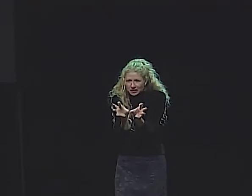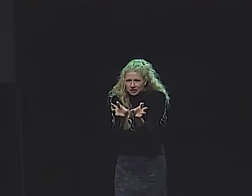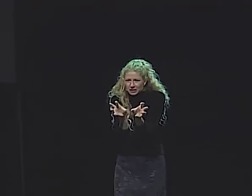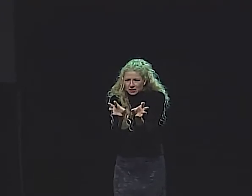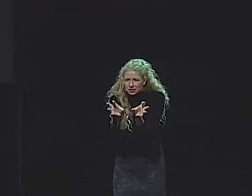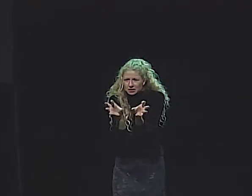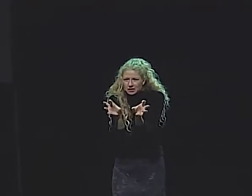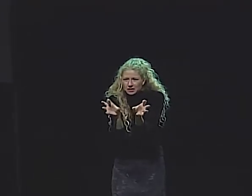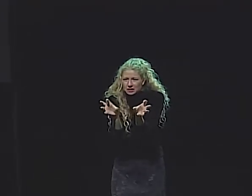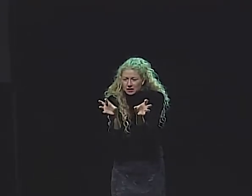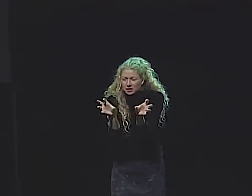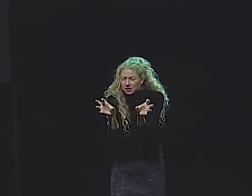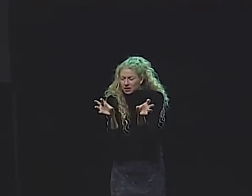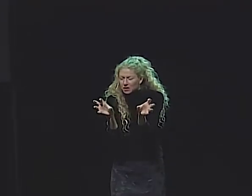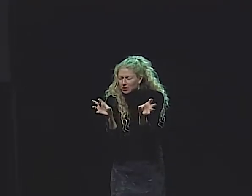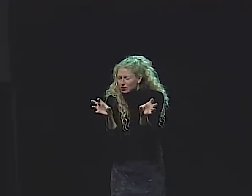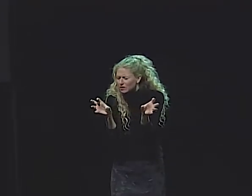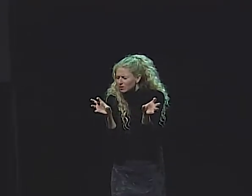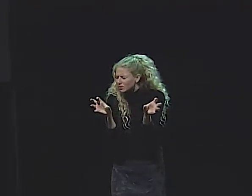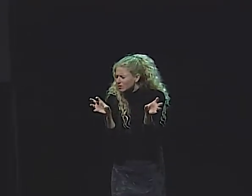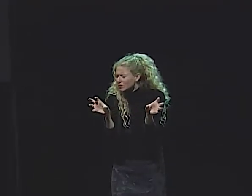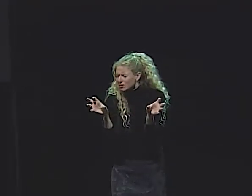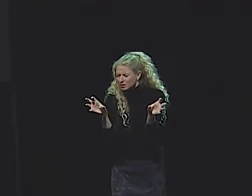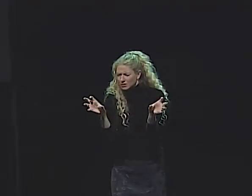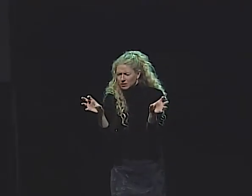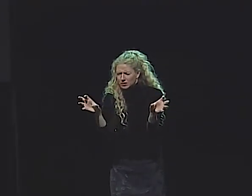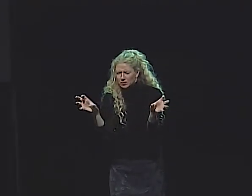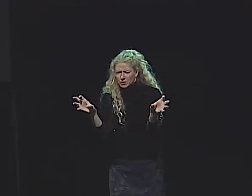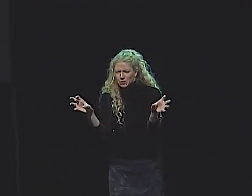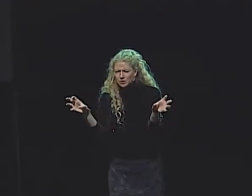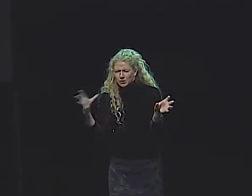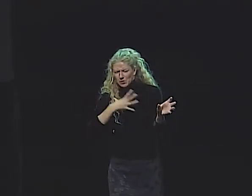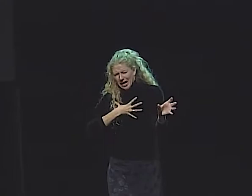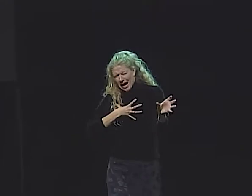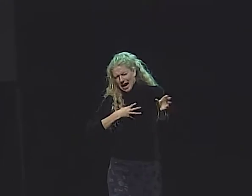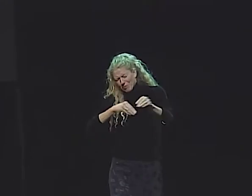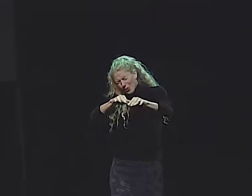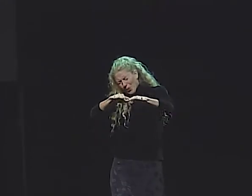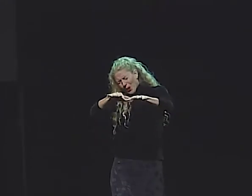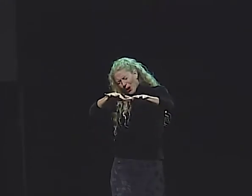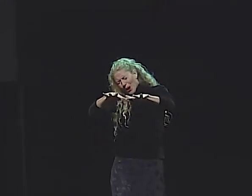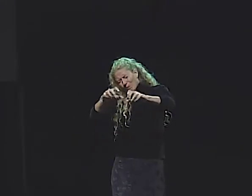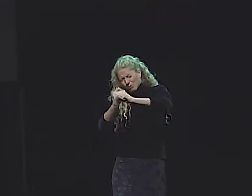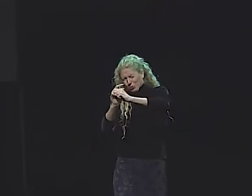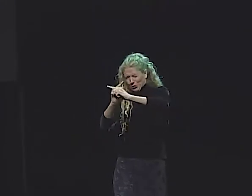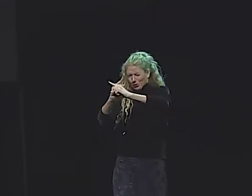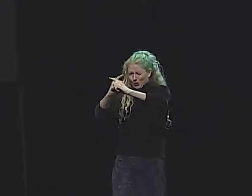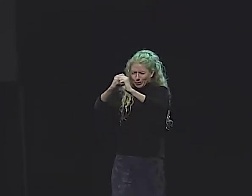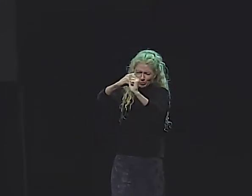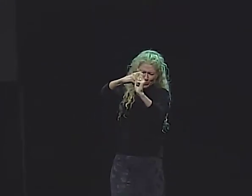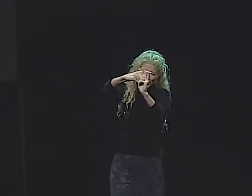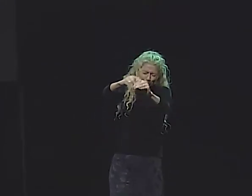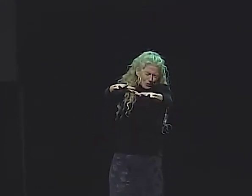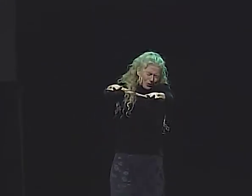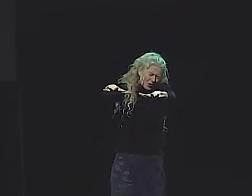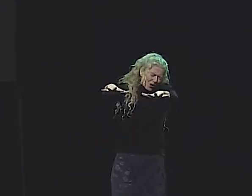SHE PUSHED OPEN THE KNOBS OF THESE MASSIVE DOORS, AND AS SOON AS SHE OPENED IT,